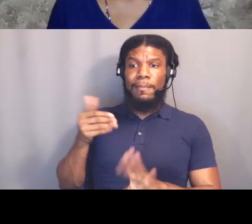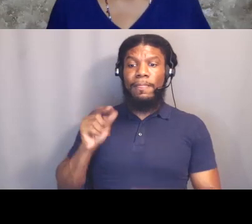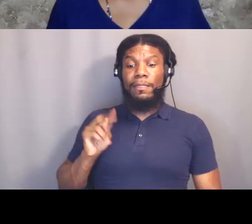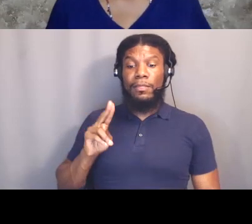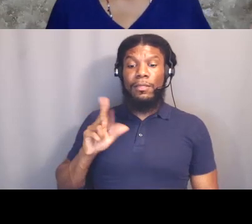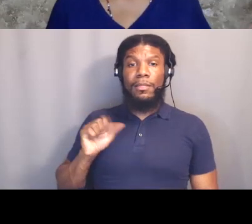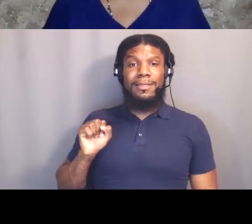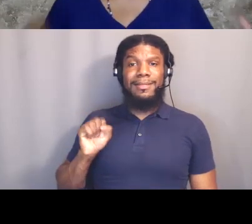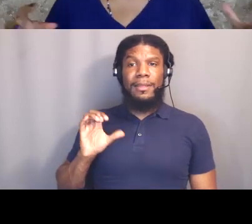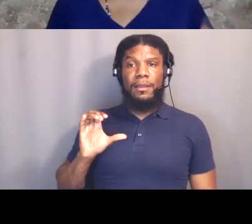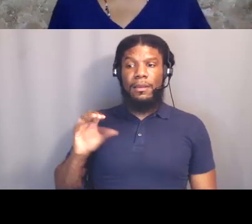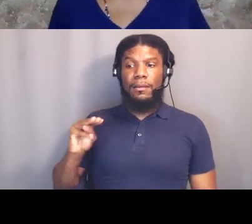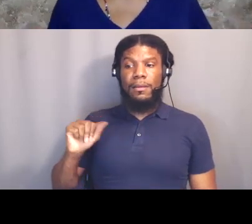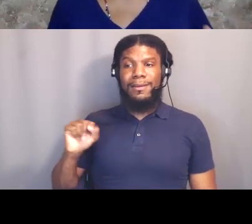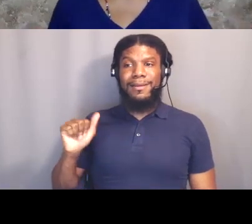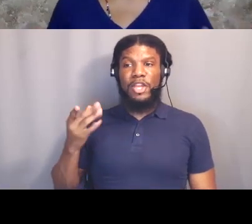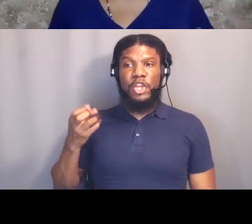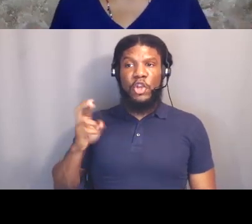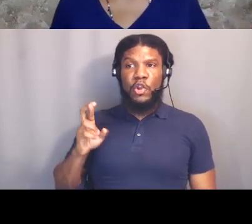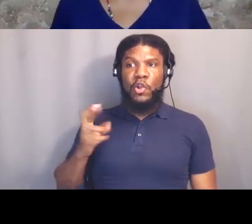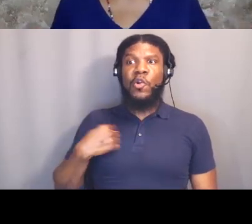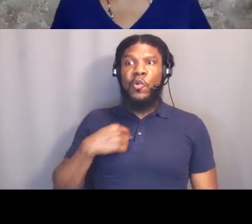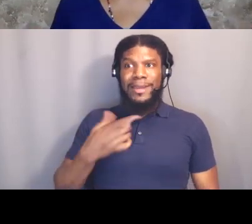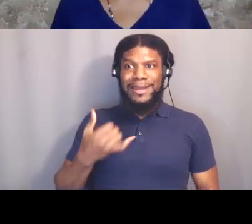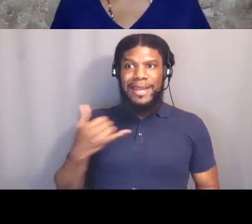like how do we look back and think about spaces where White